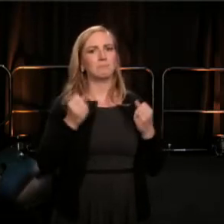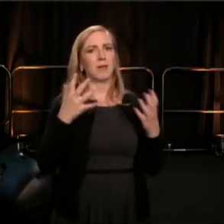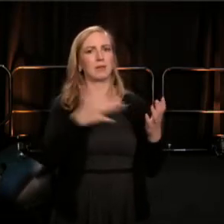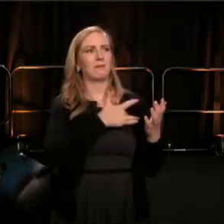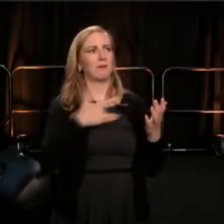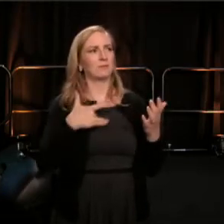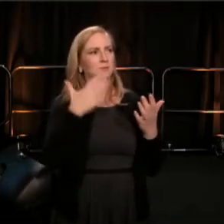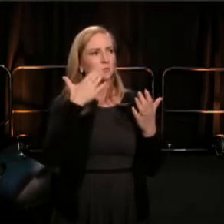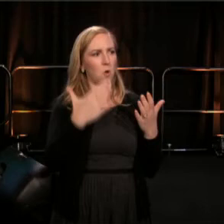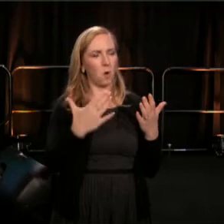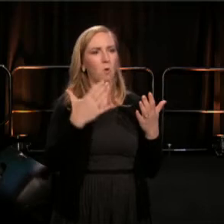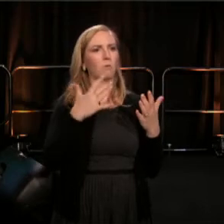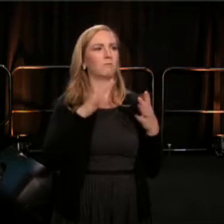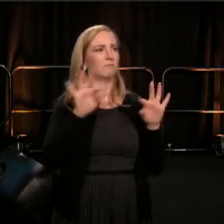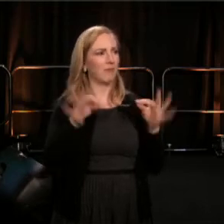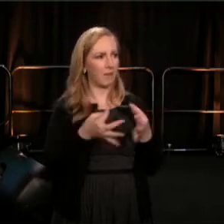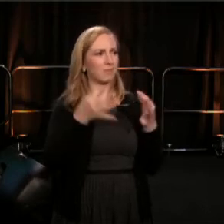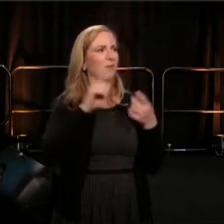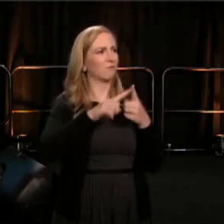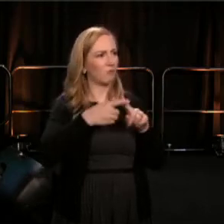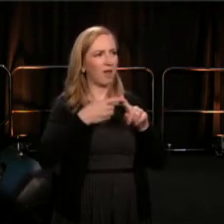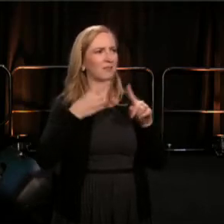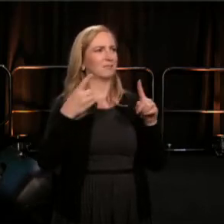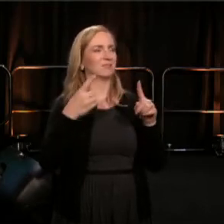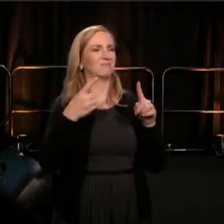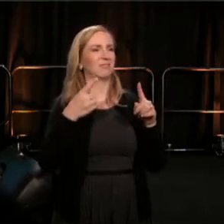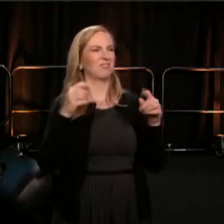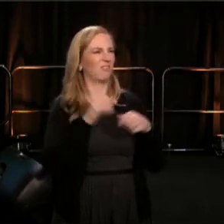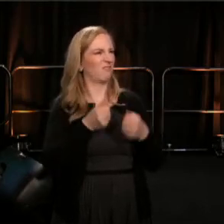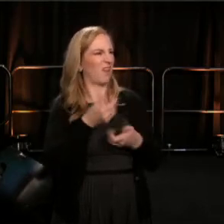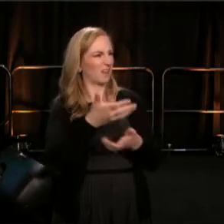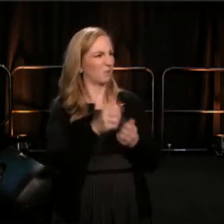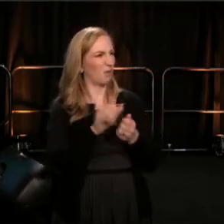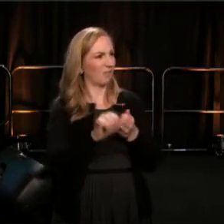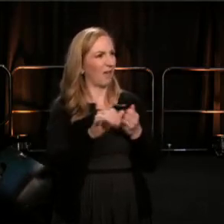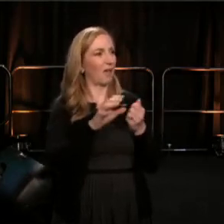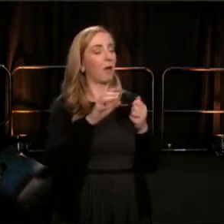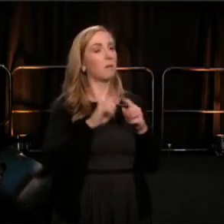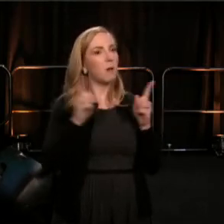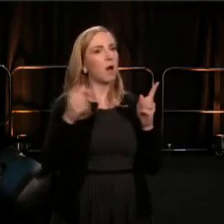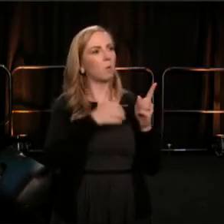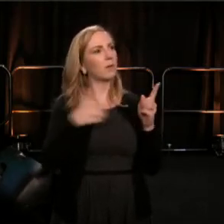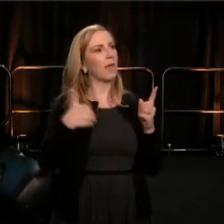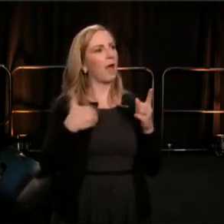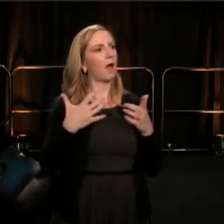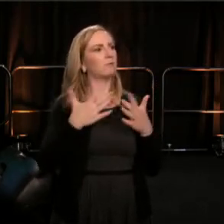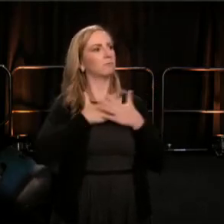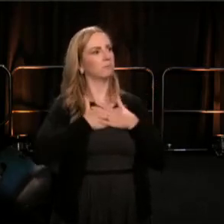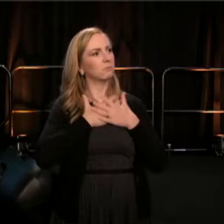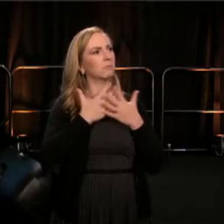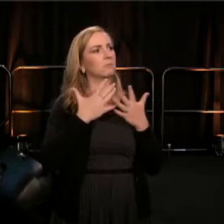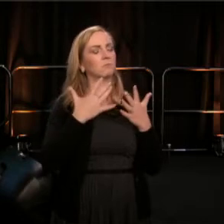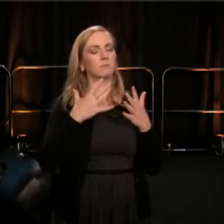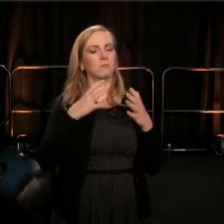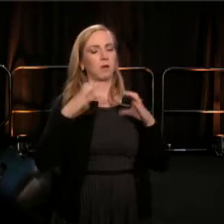But we also carry something else, we carry the compassion of costume shops in Orlando, stitching together angel wings